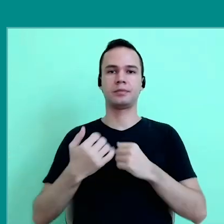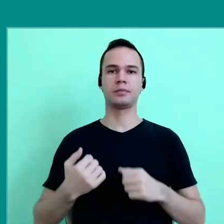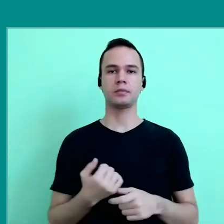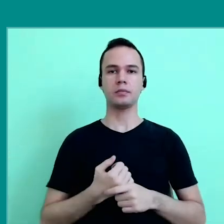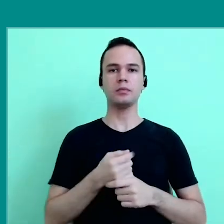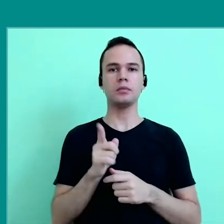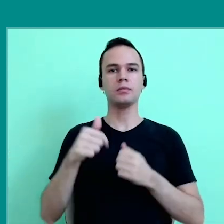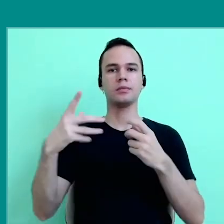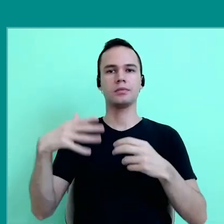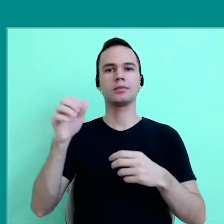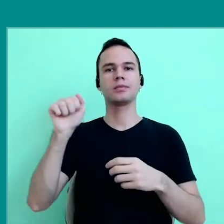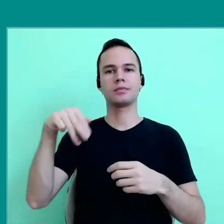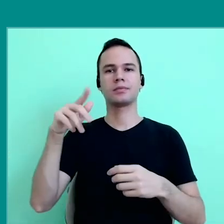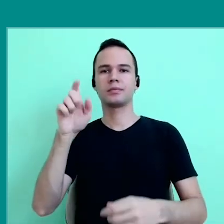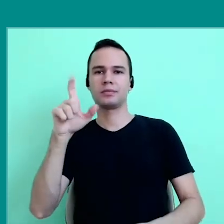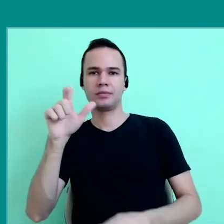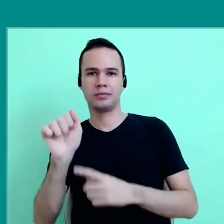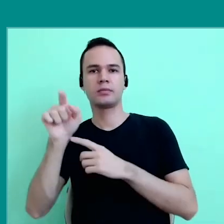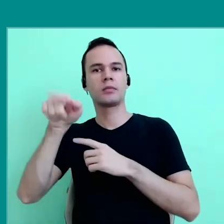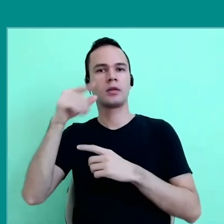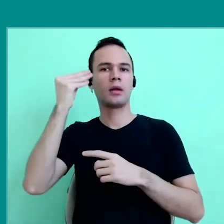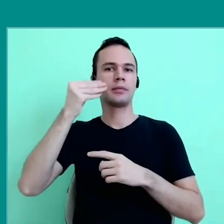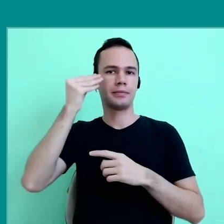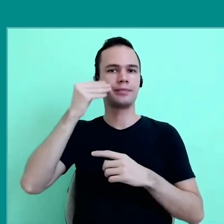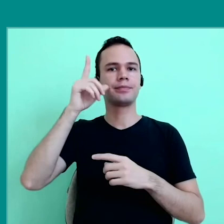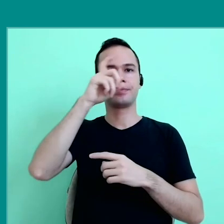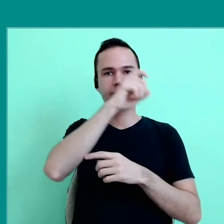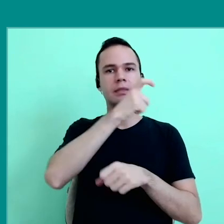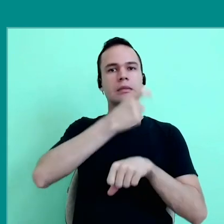like Angela said, it's a hard, difficult experience,